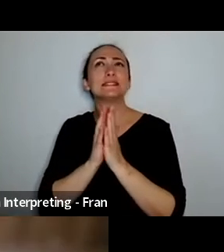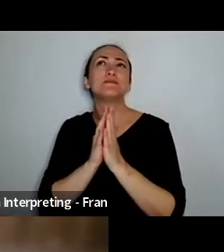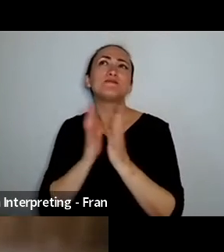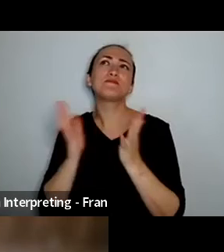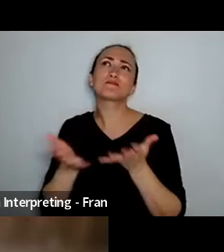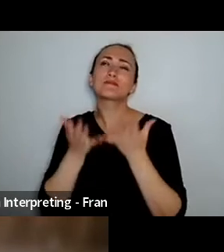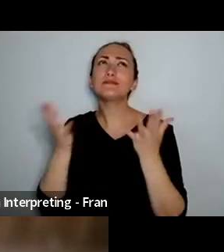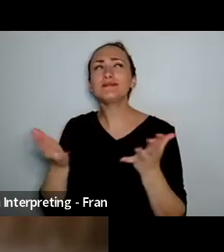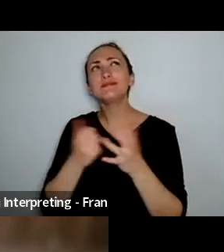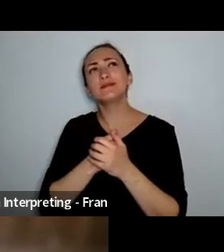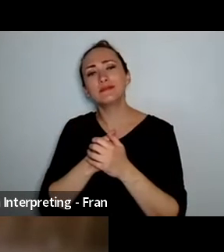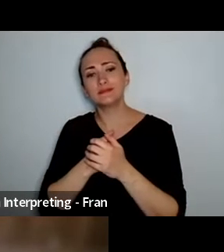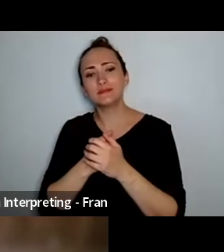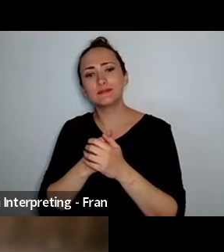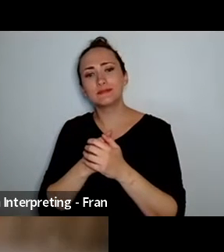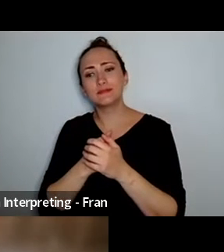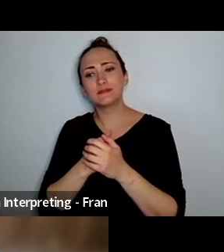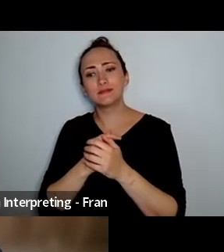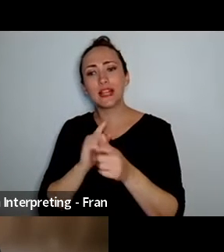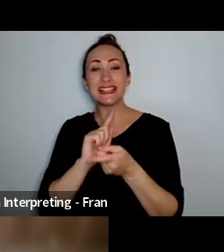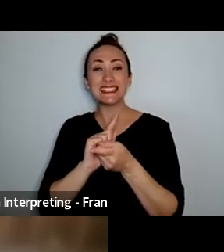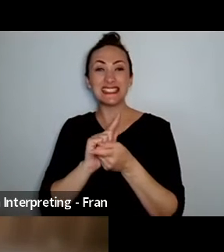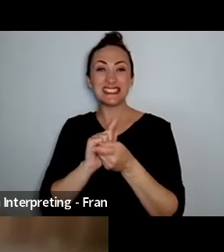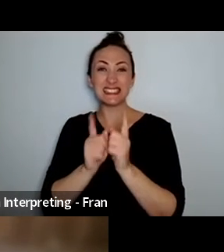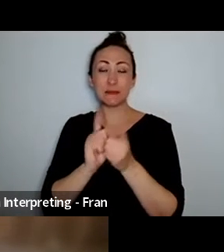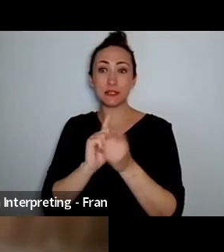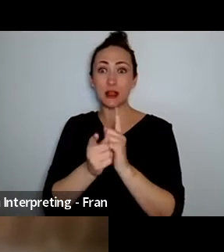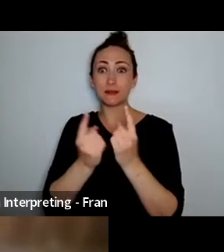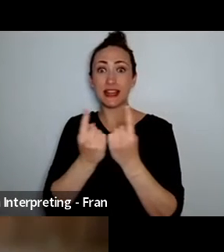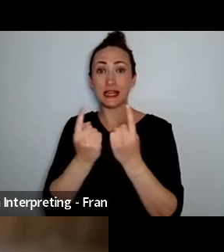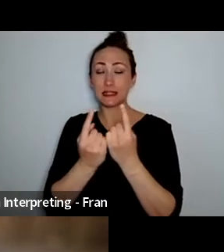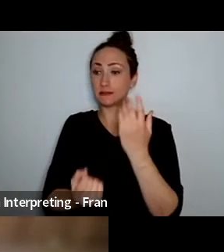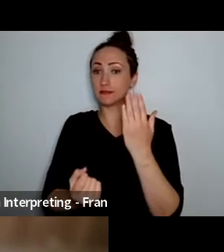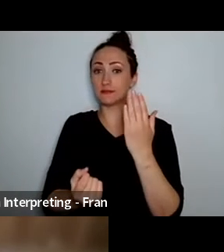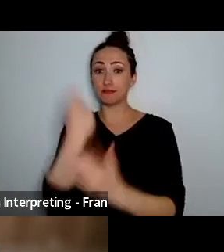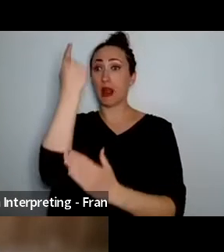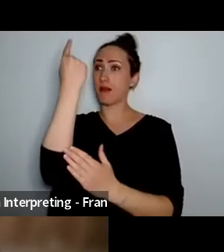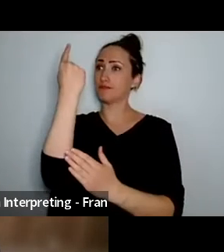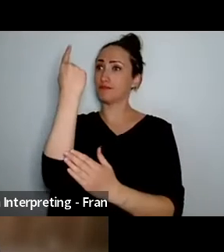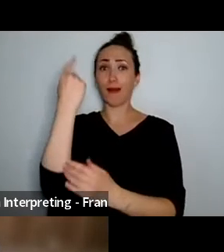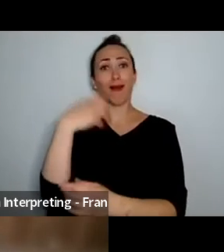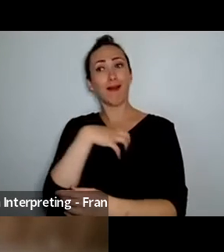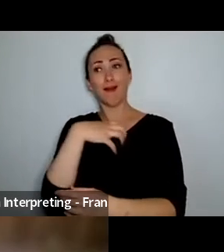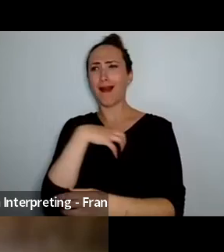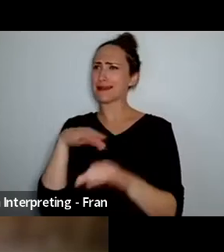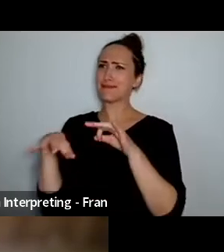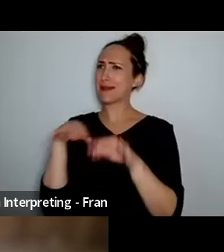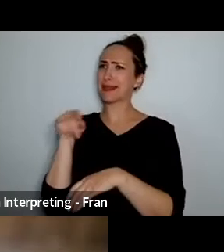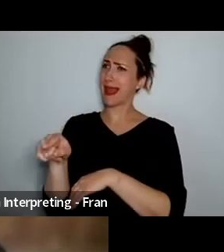uh how things can unexpectedly happen that I didn't didn't plan I imagine to go one way and